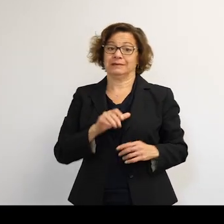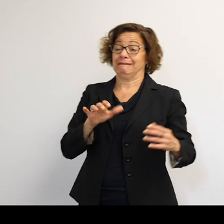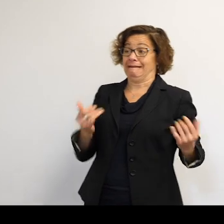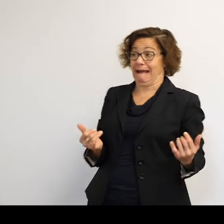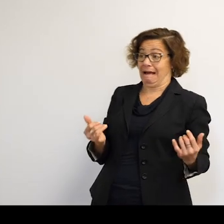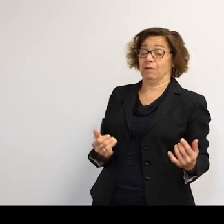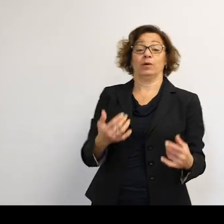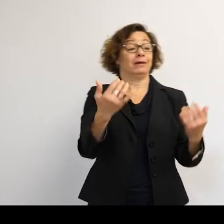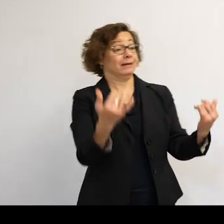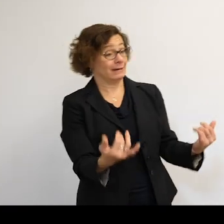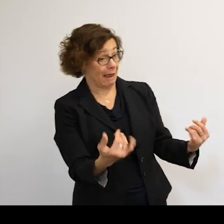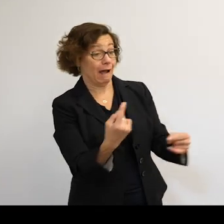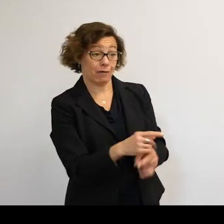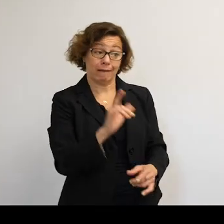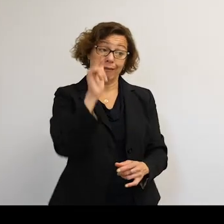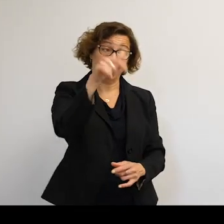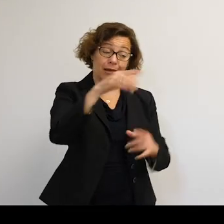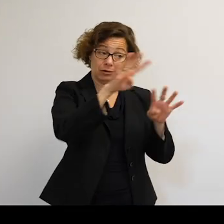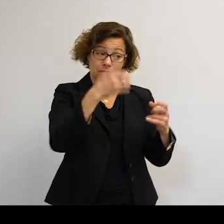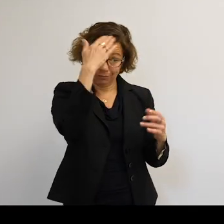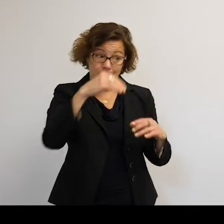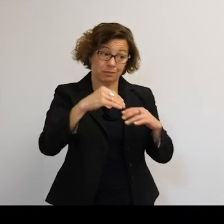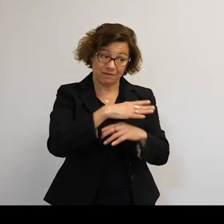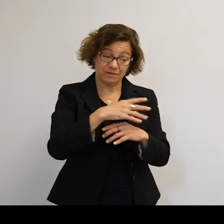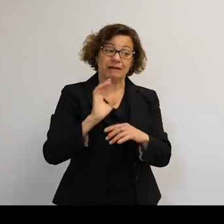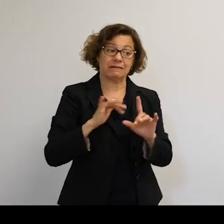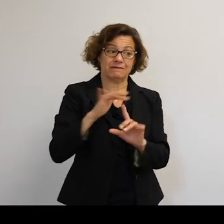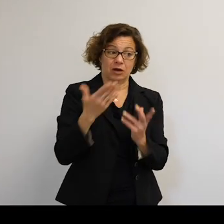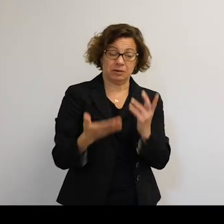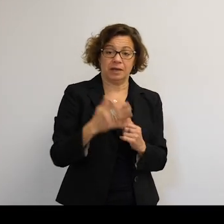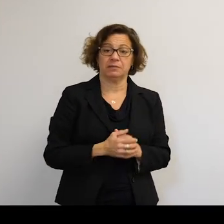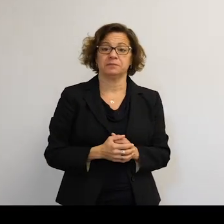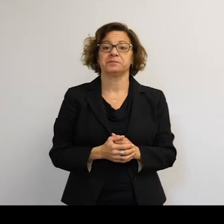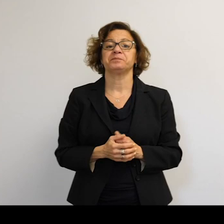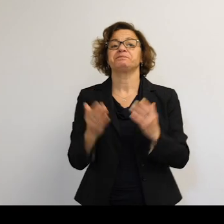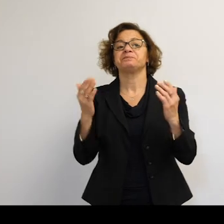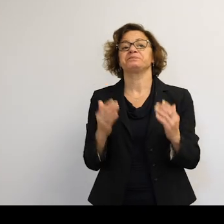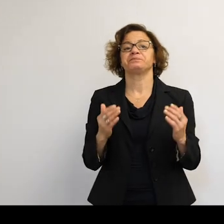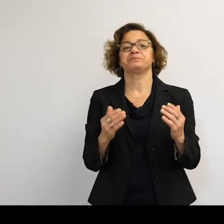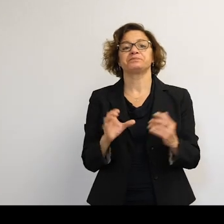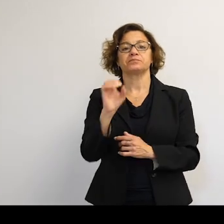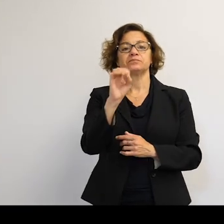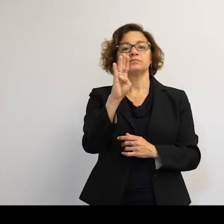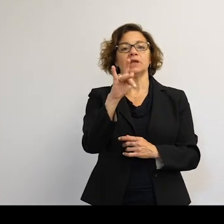So always with the caveat now. So all these objects right now are--